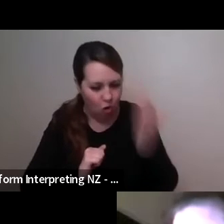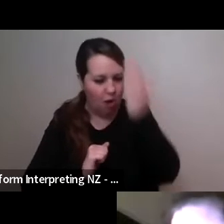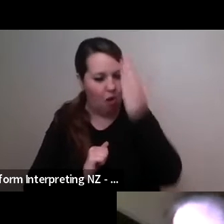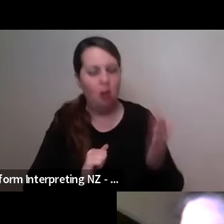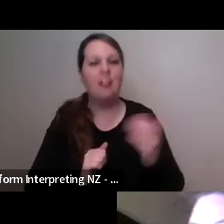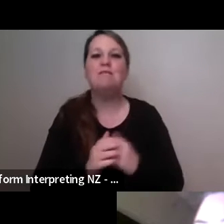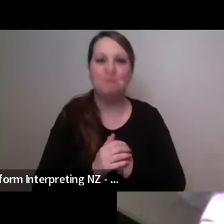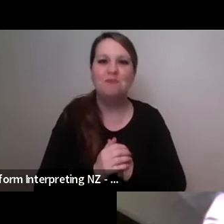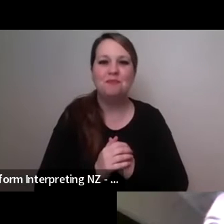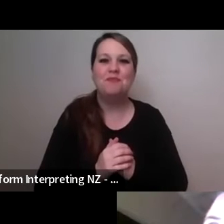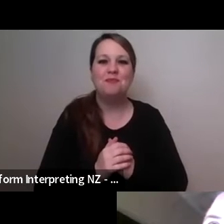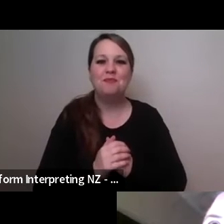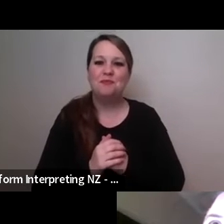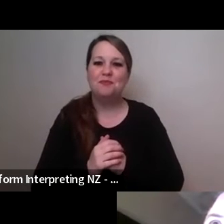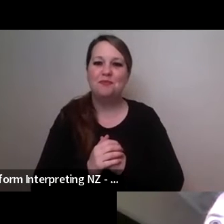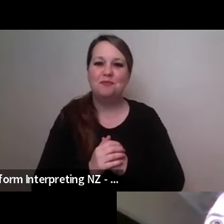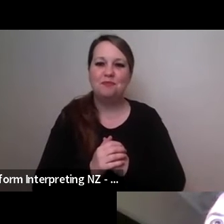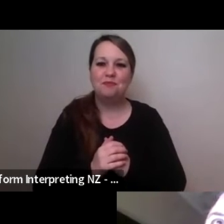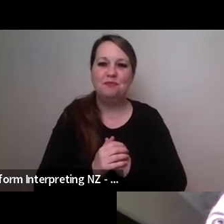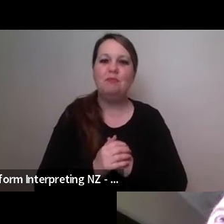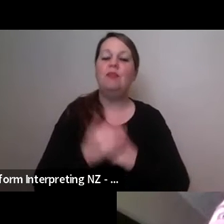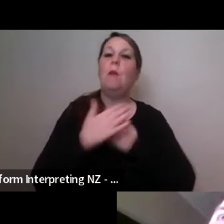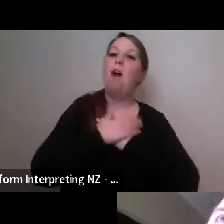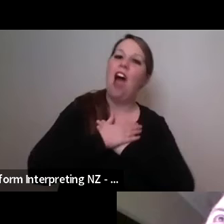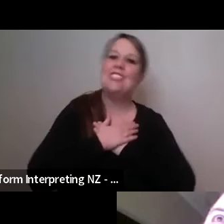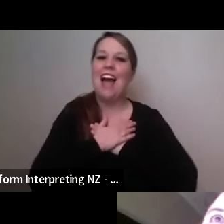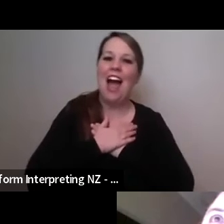And my darlings, Suzanne, Lusi, is there anything else?